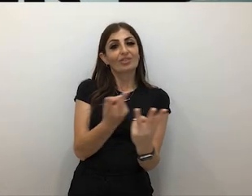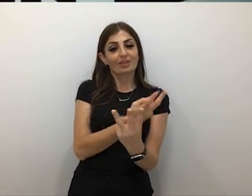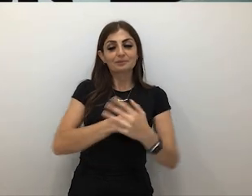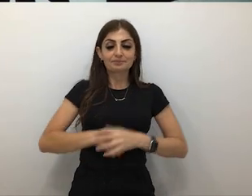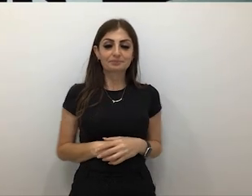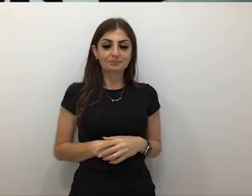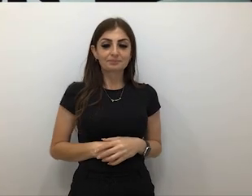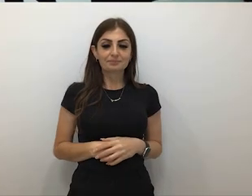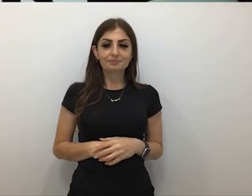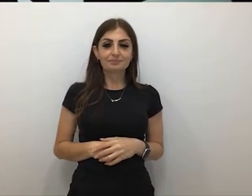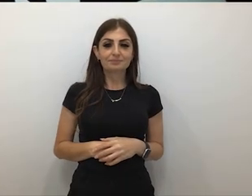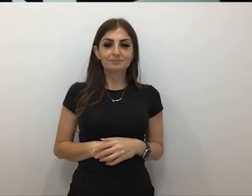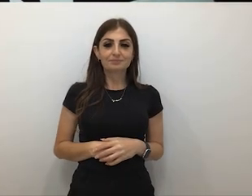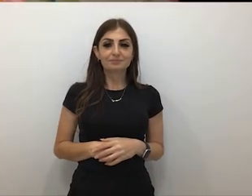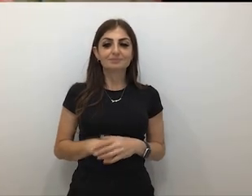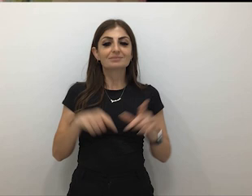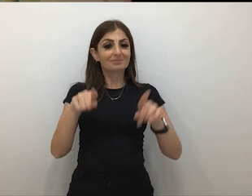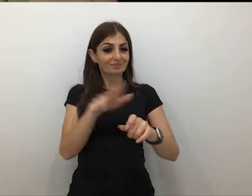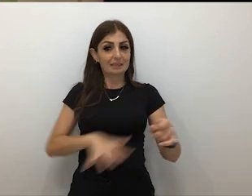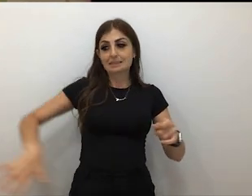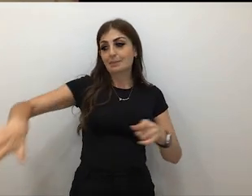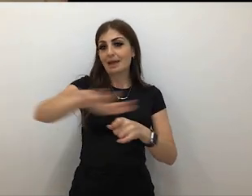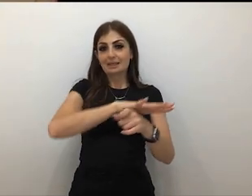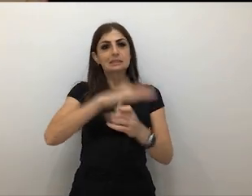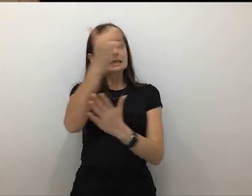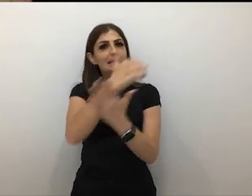By day, the space is an art gallery, it's an exhibition space.